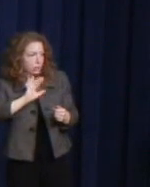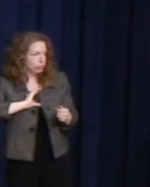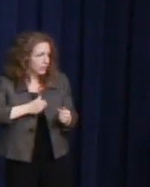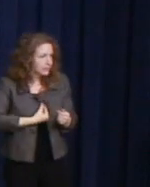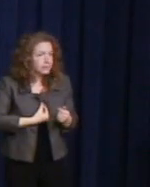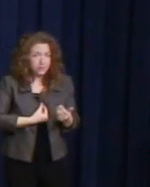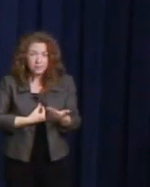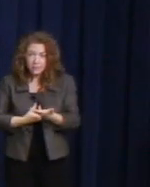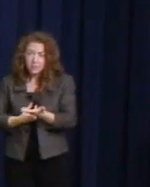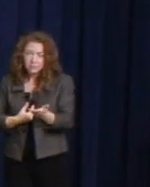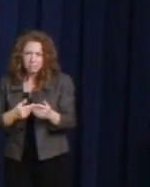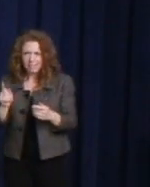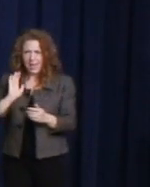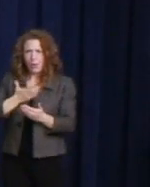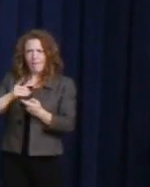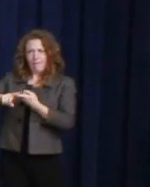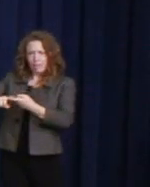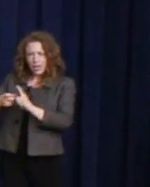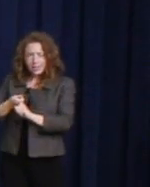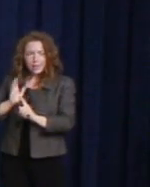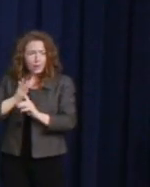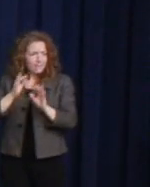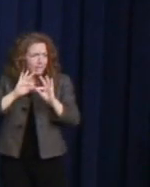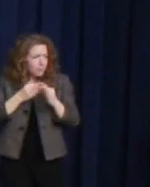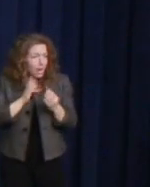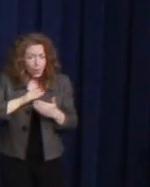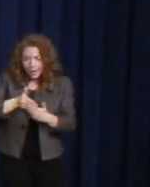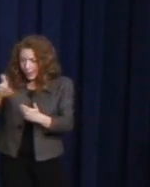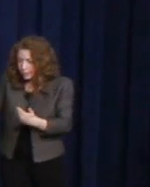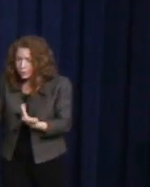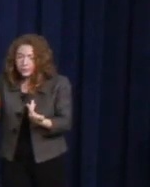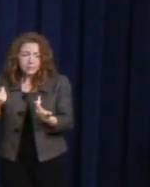They're our friends, our family members, our neighbors. They teach our children, care